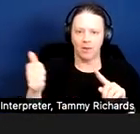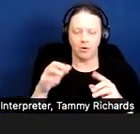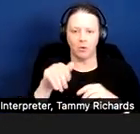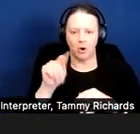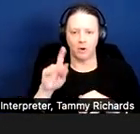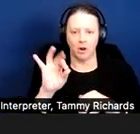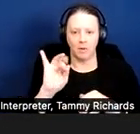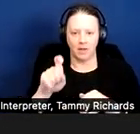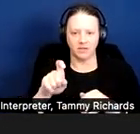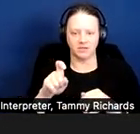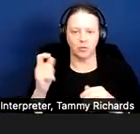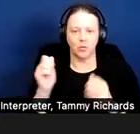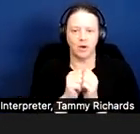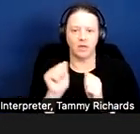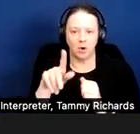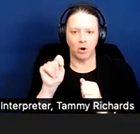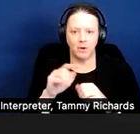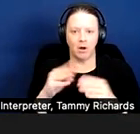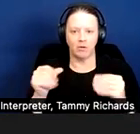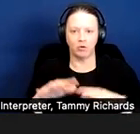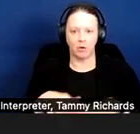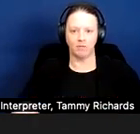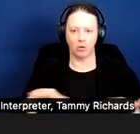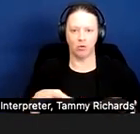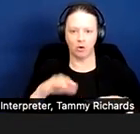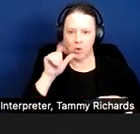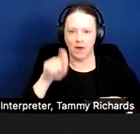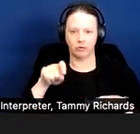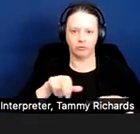But here this is not what Taylor requested and what she requested is reasonable, and